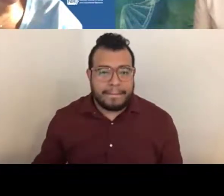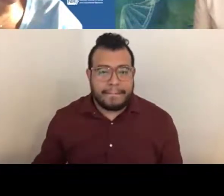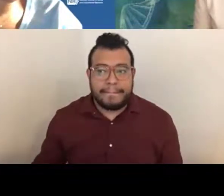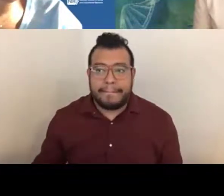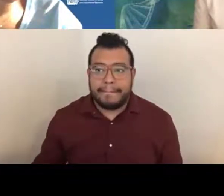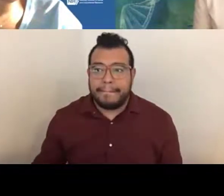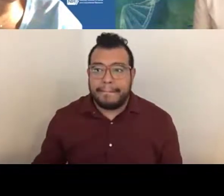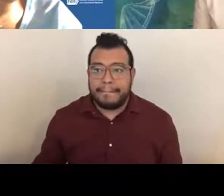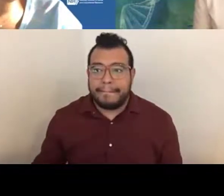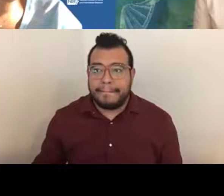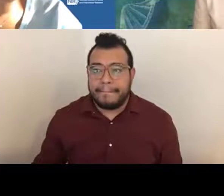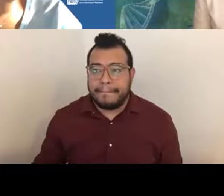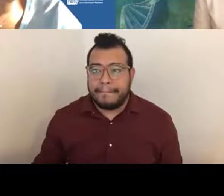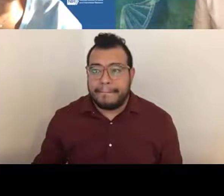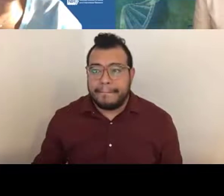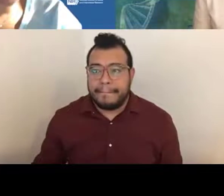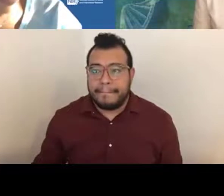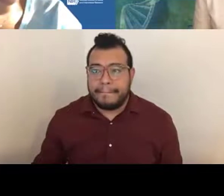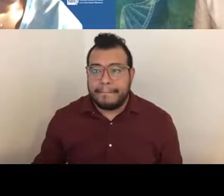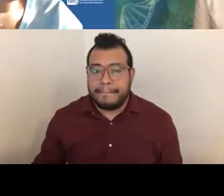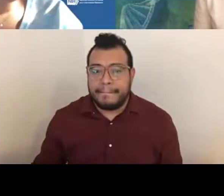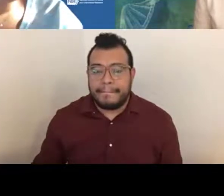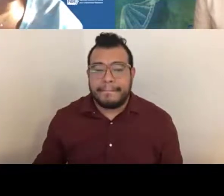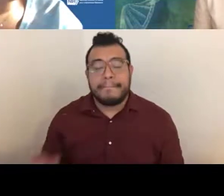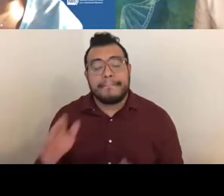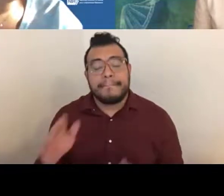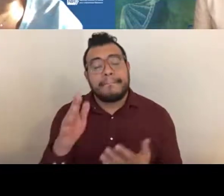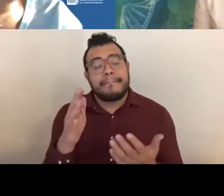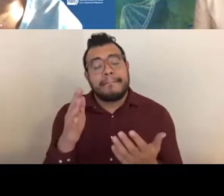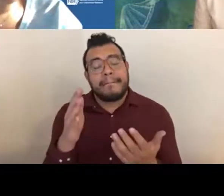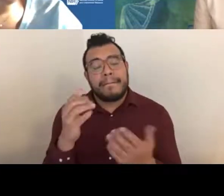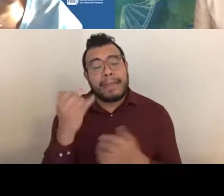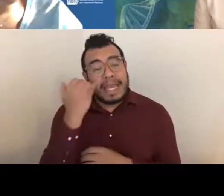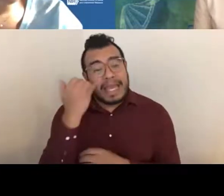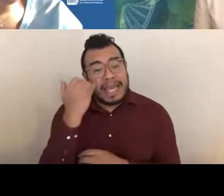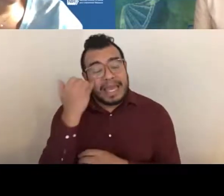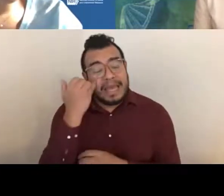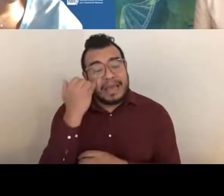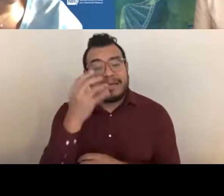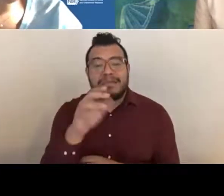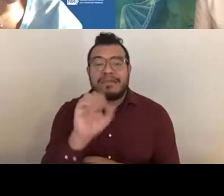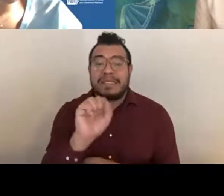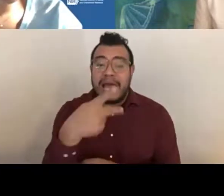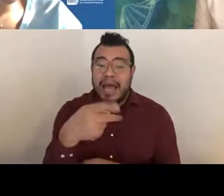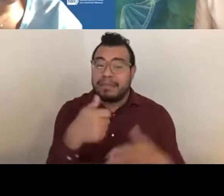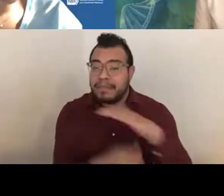are the ones that are non-SNAP. So those are you P50, your of agreement.